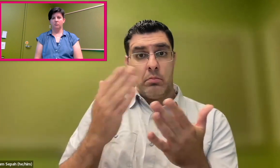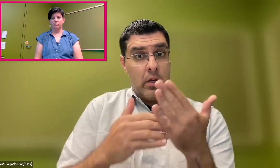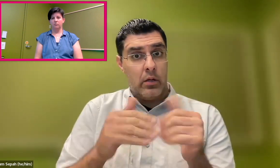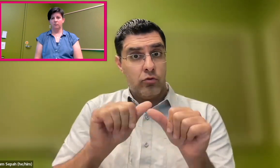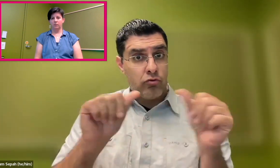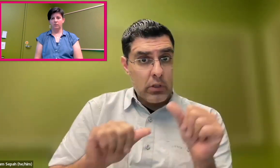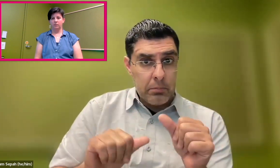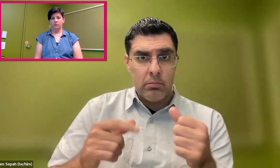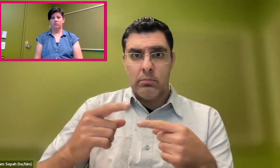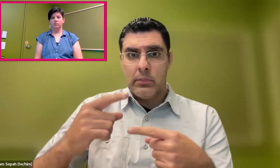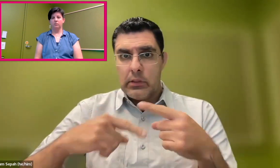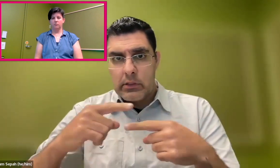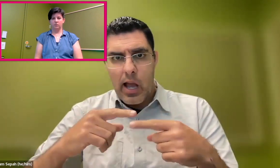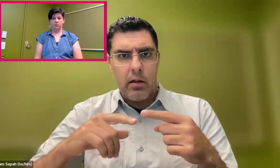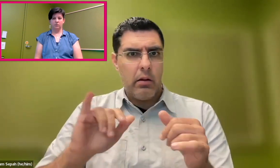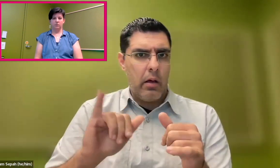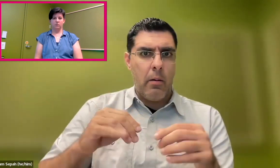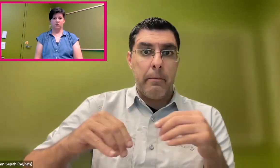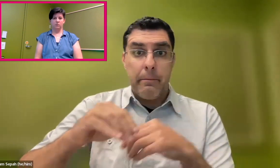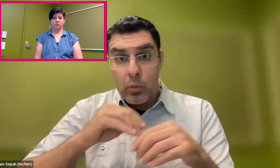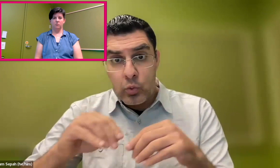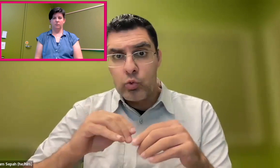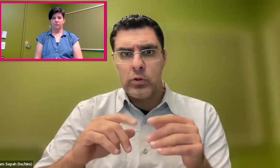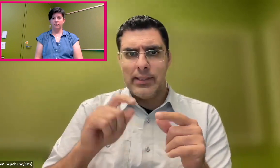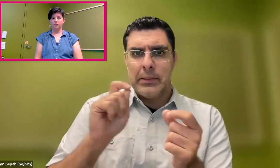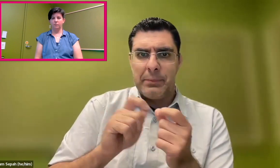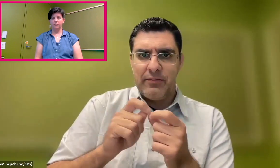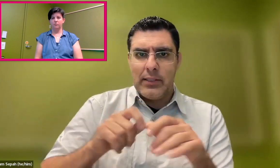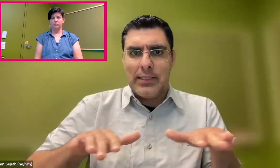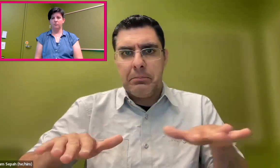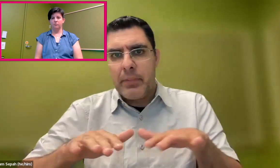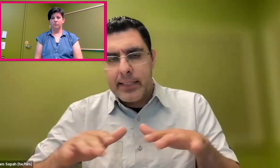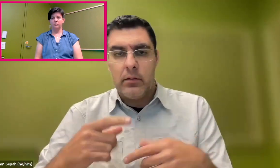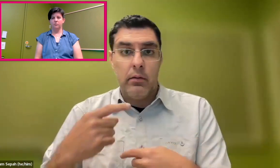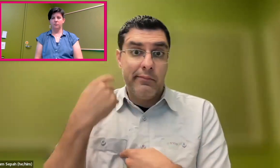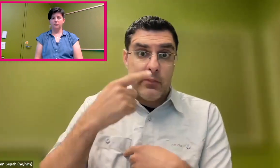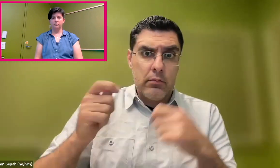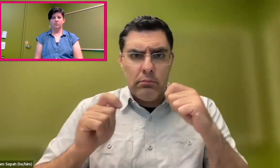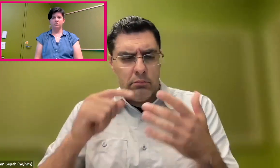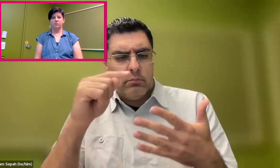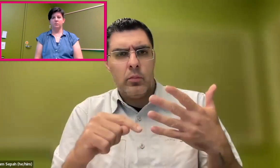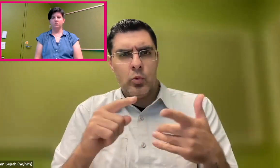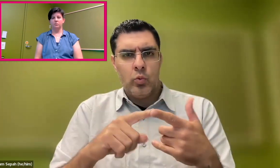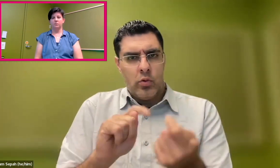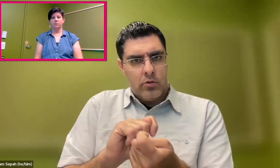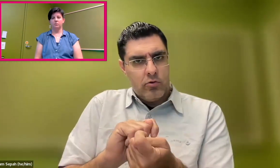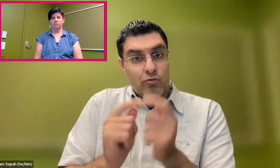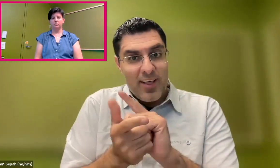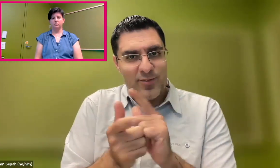can recognize hand shapes and sign language. So they look at space and movement